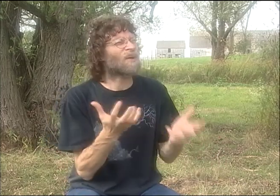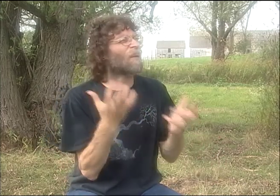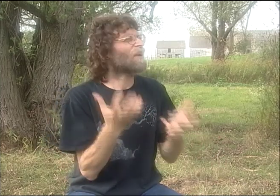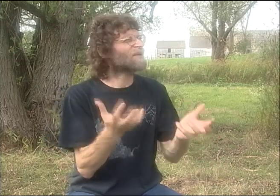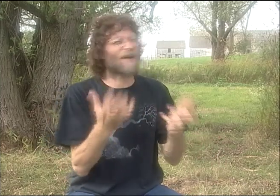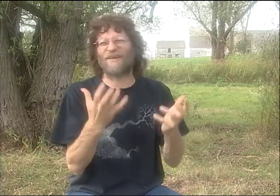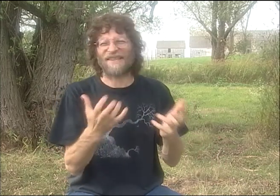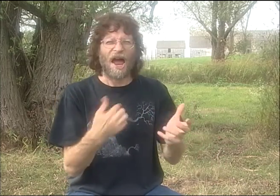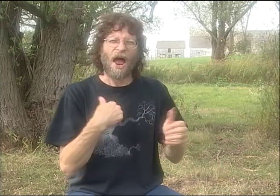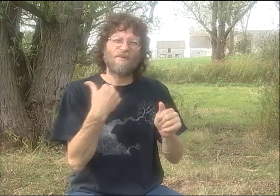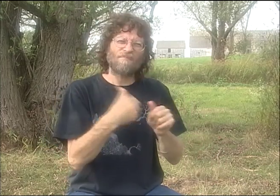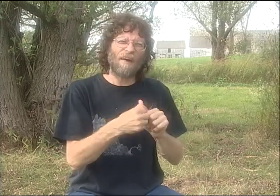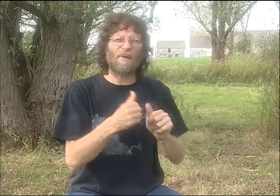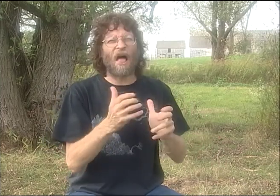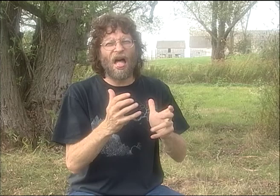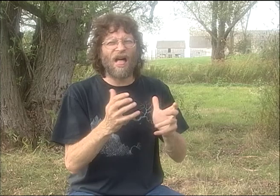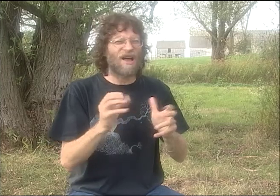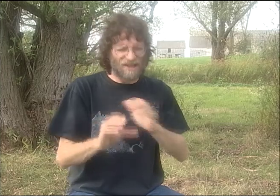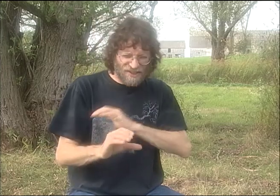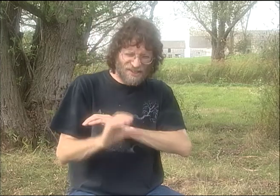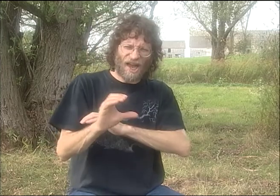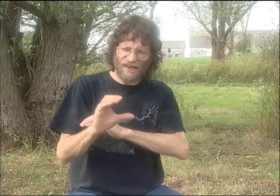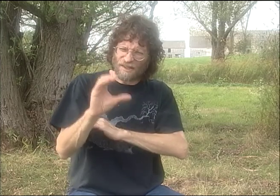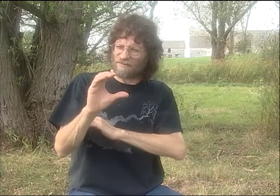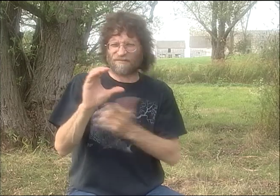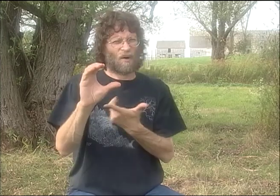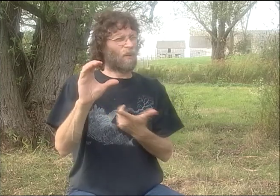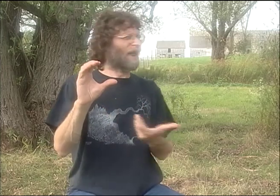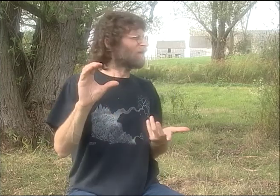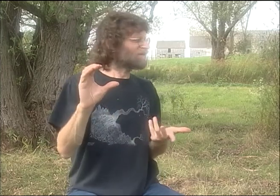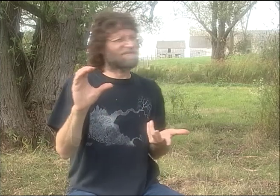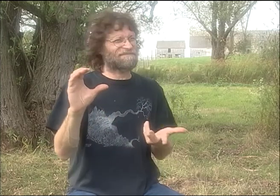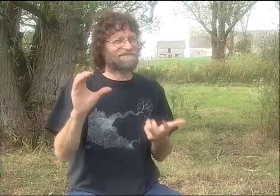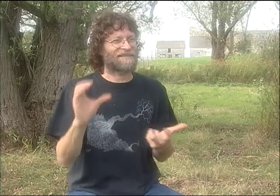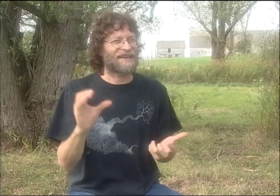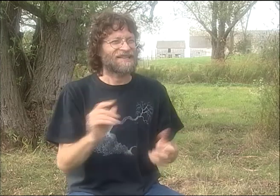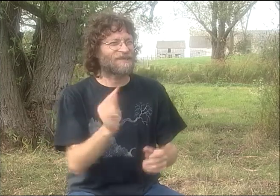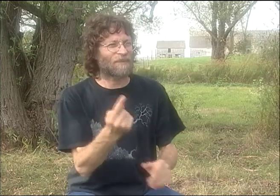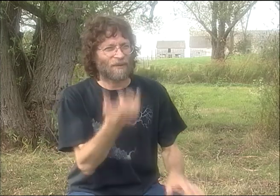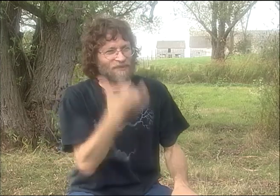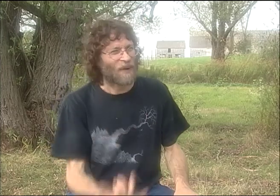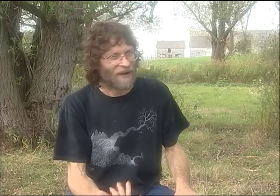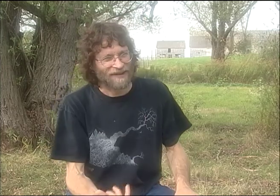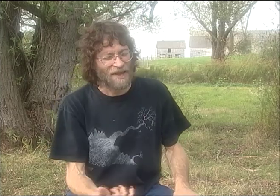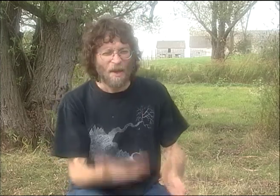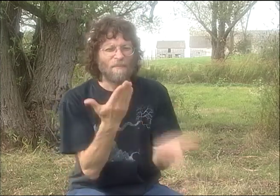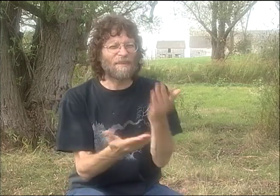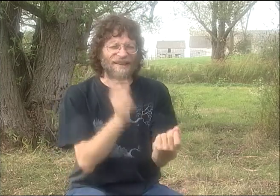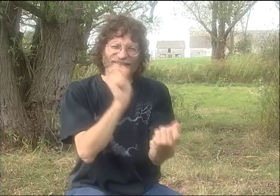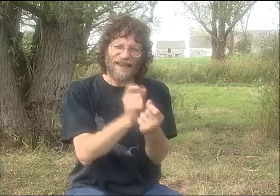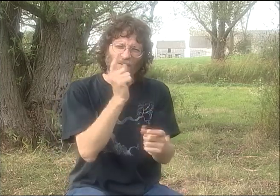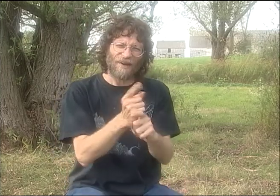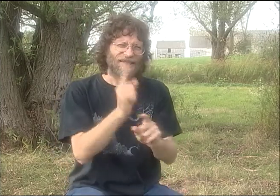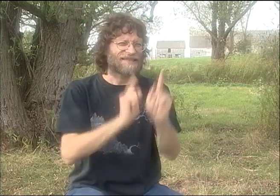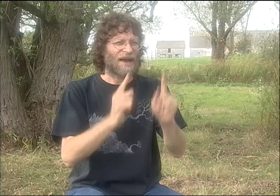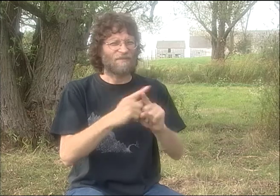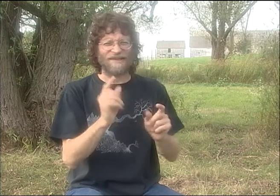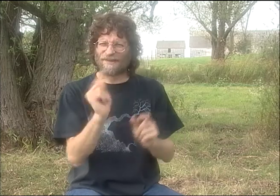SO MANY IDEAS HE AND I CAME UP WITH LATE AT NIGHT, THE NEXT MORNING THEY WERE JUST GONE. "WHAT WERE WE THINKING? WHAT WAS THAT IDEA? "I SORT OF REMEMBER THIS ONE PART.